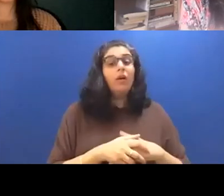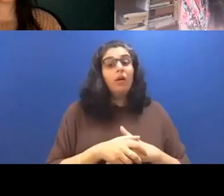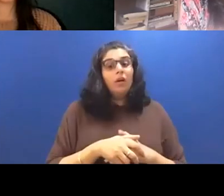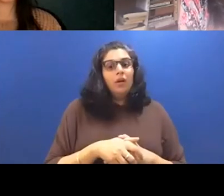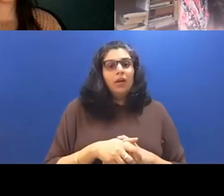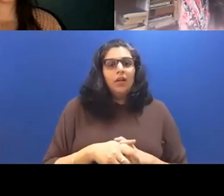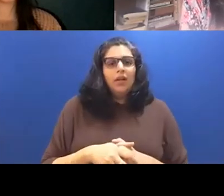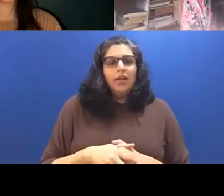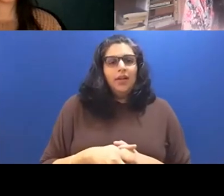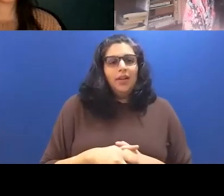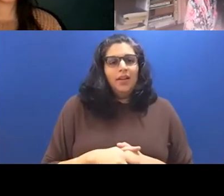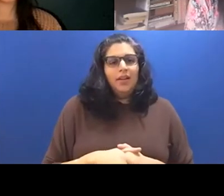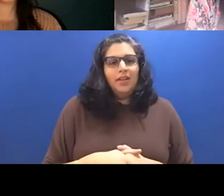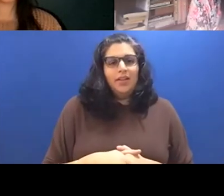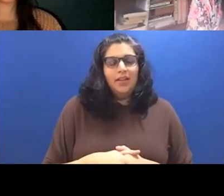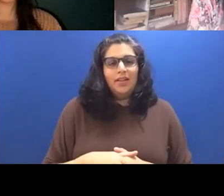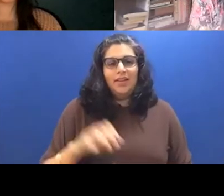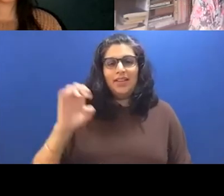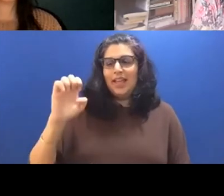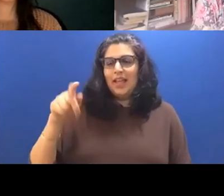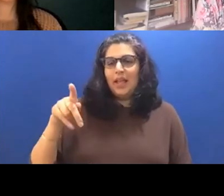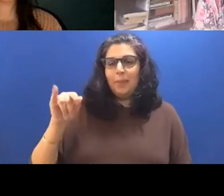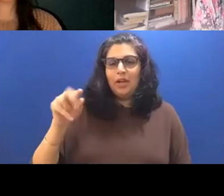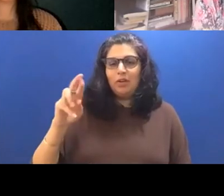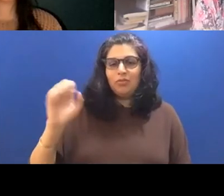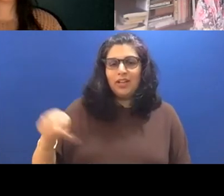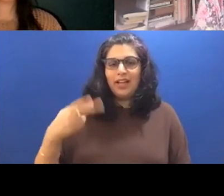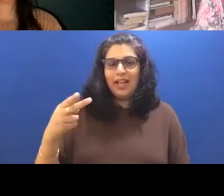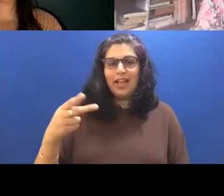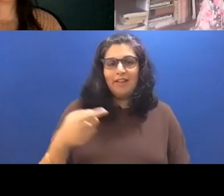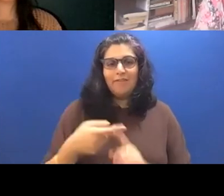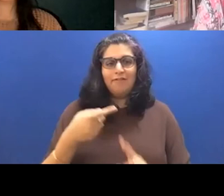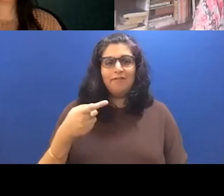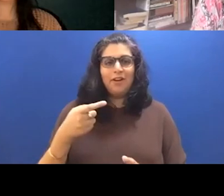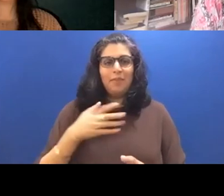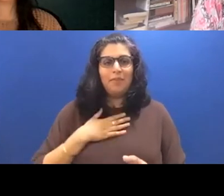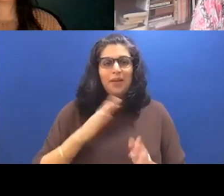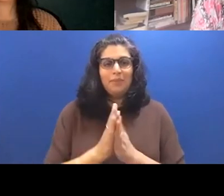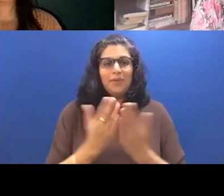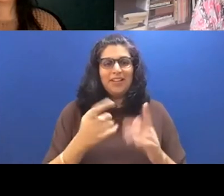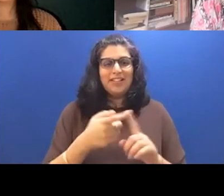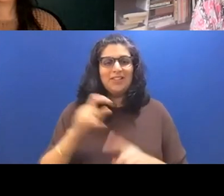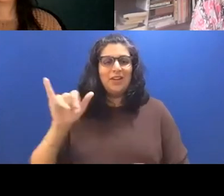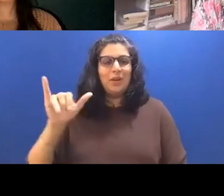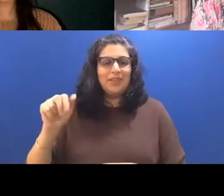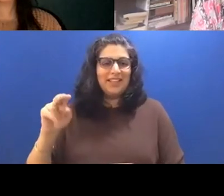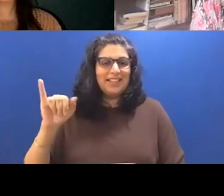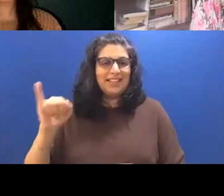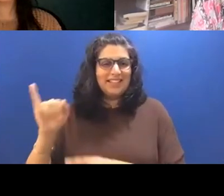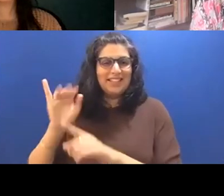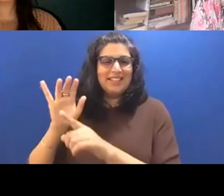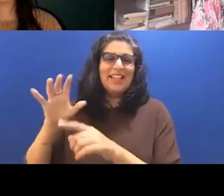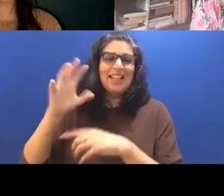the the epigraph from my book, which is from us the year of blue water, and it's, it seems